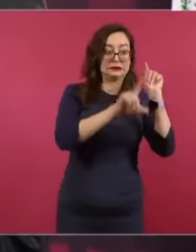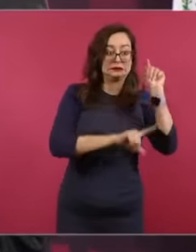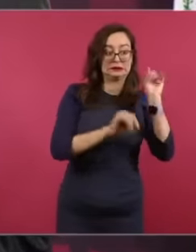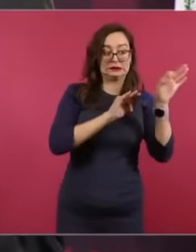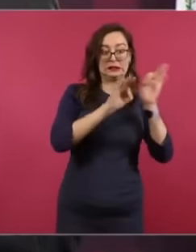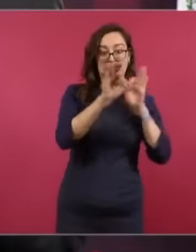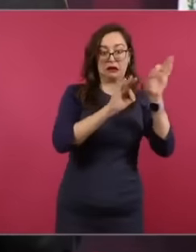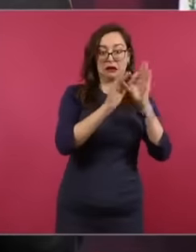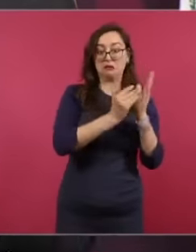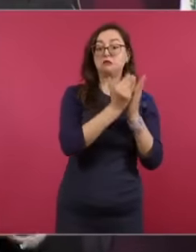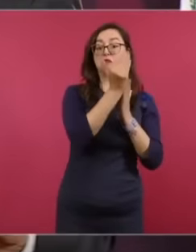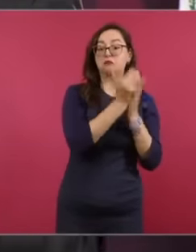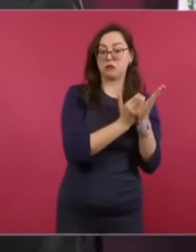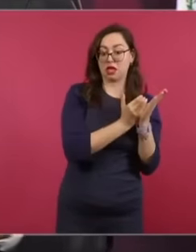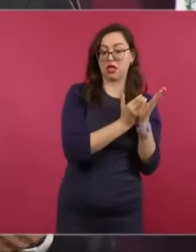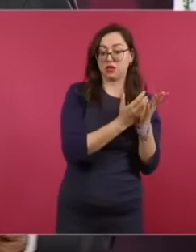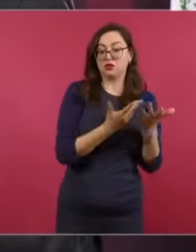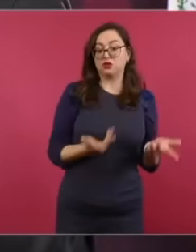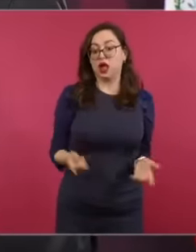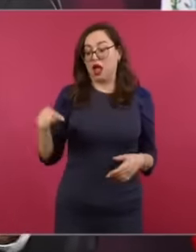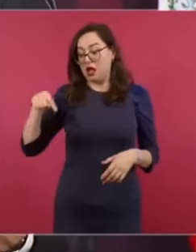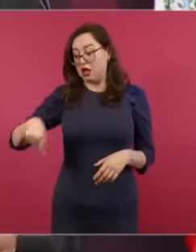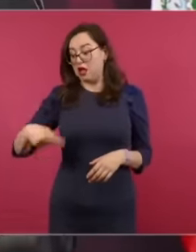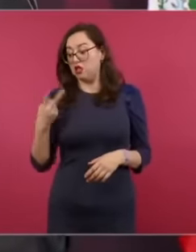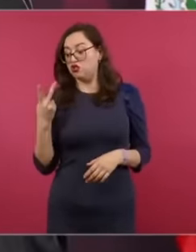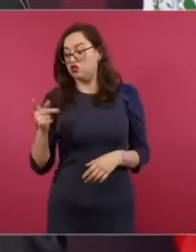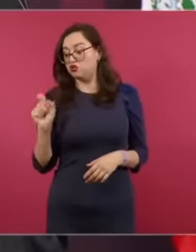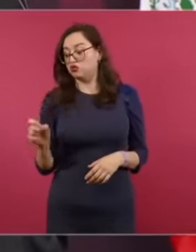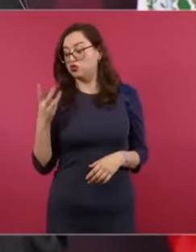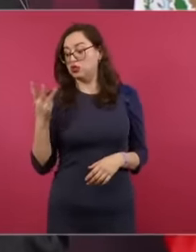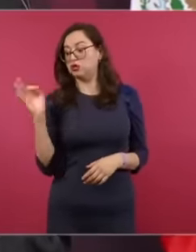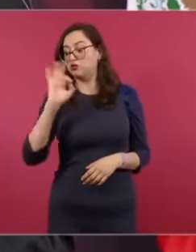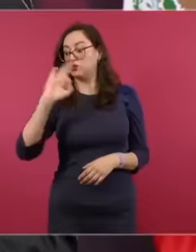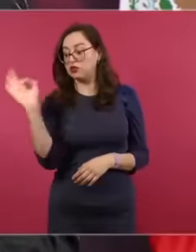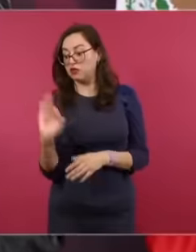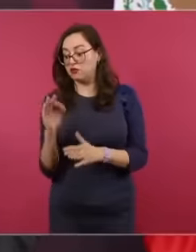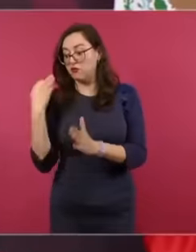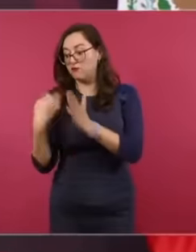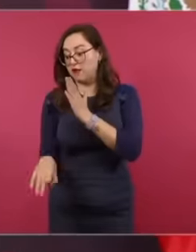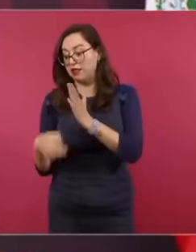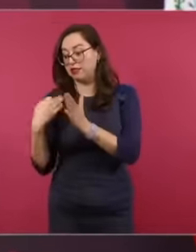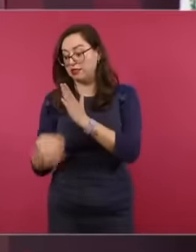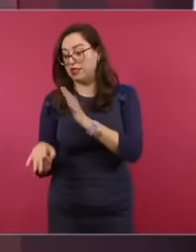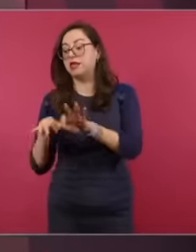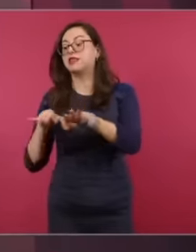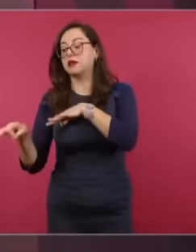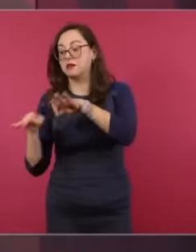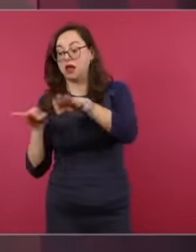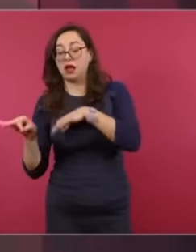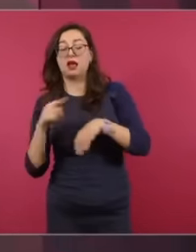we have an unemployment rate of 2.3 and in the United States they have an unemployment rate of